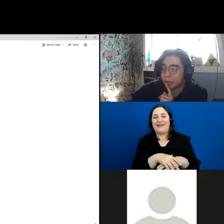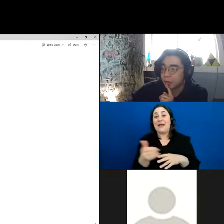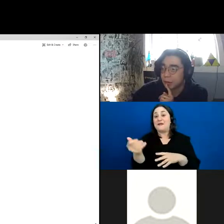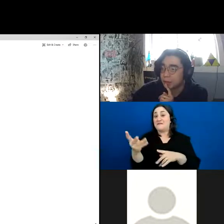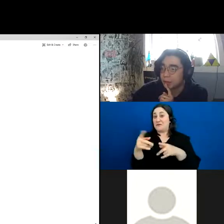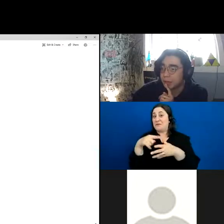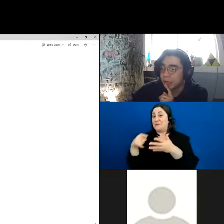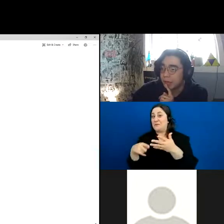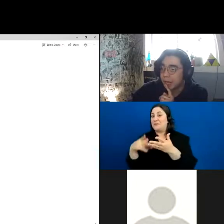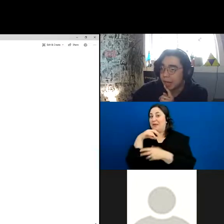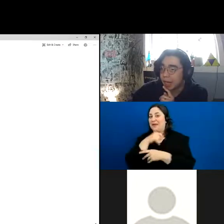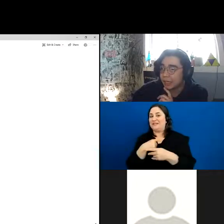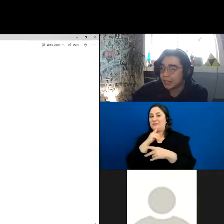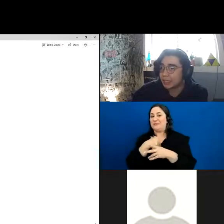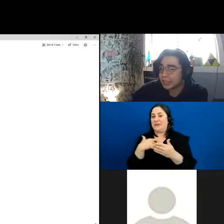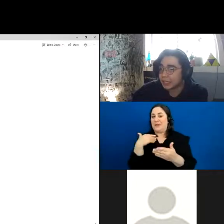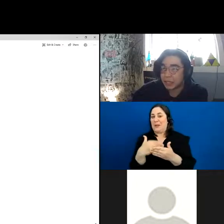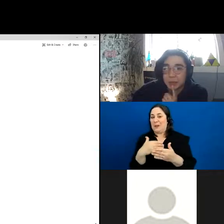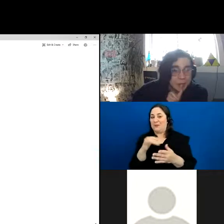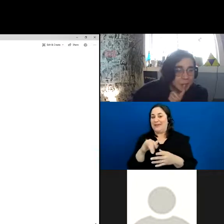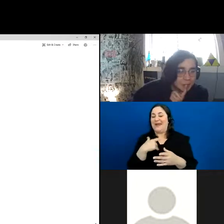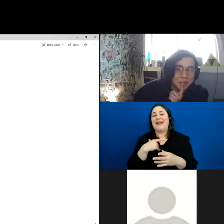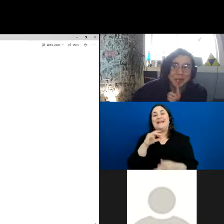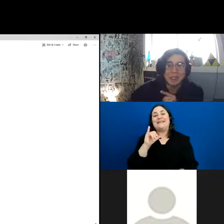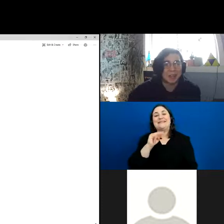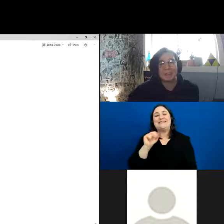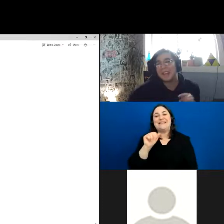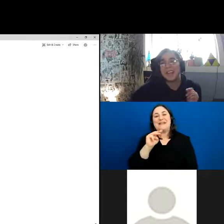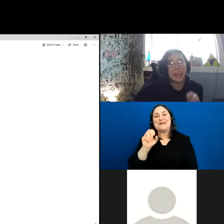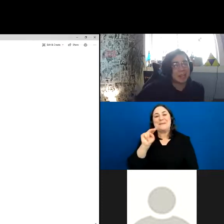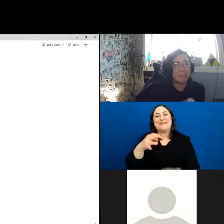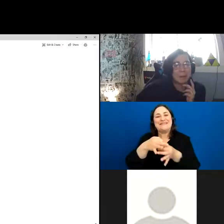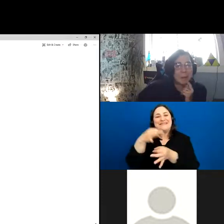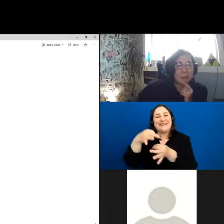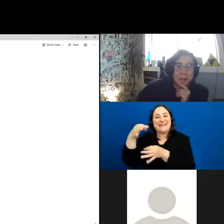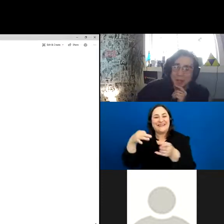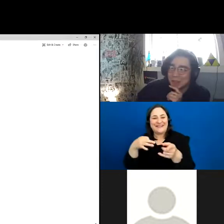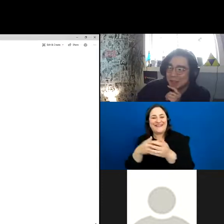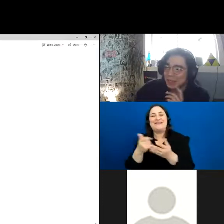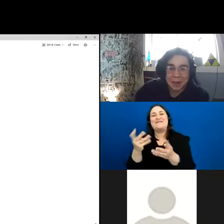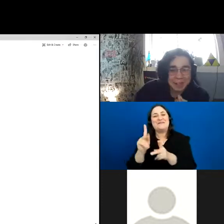close. It is cinnamon sticks. So, a couple people were pretty close, that’s awesome.